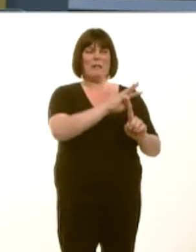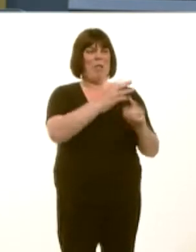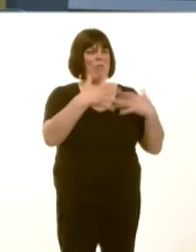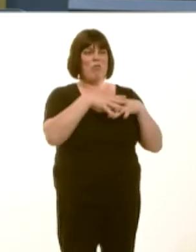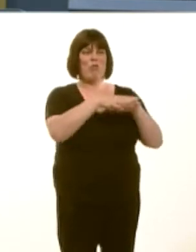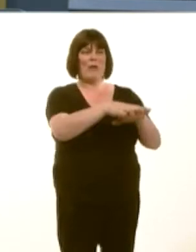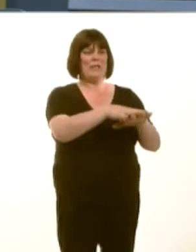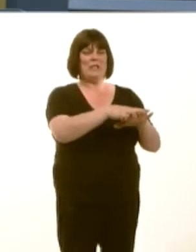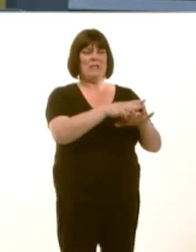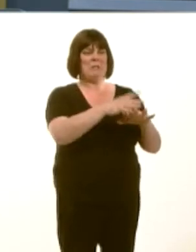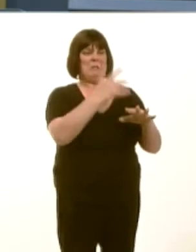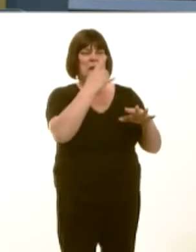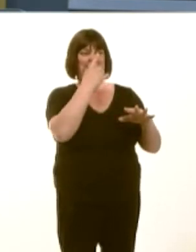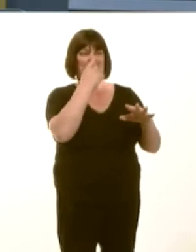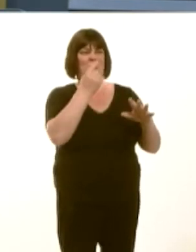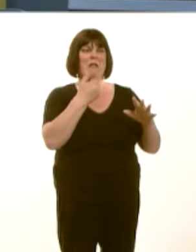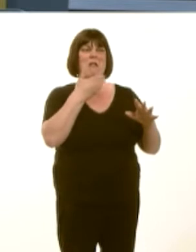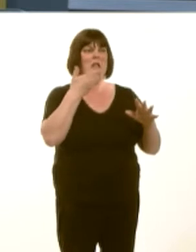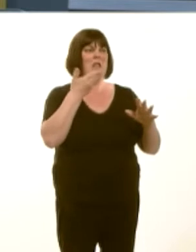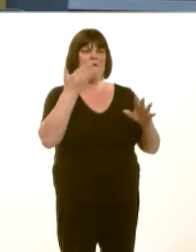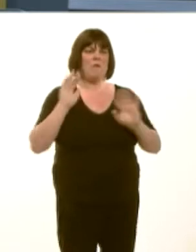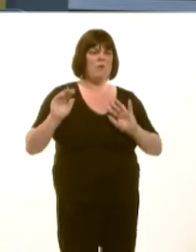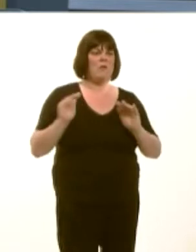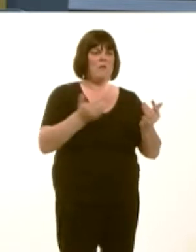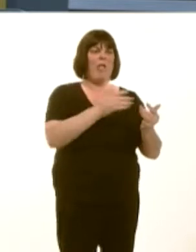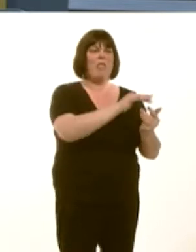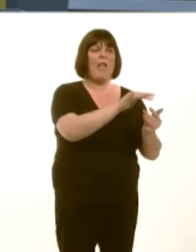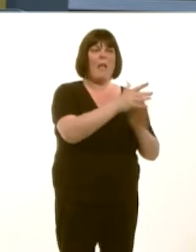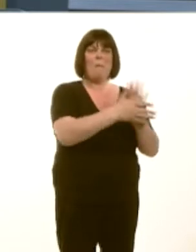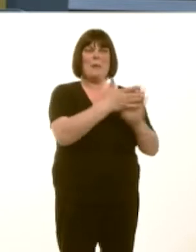difficult to attract investment, because, of course, the electricity canít be provided. Thatís part of the problem.